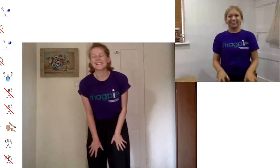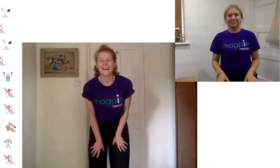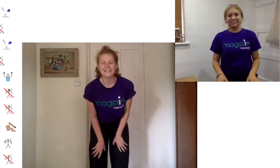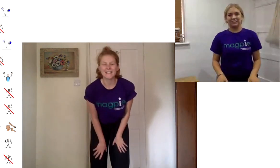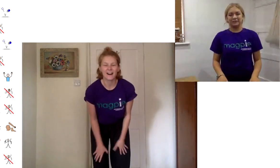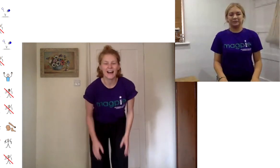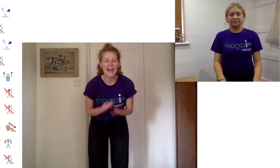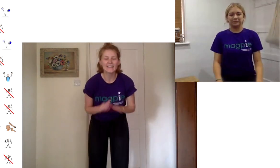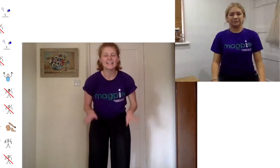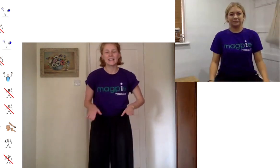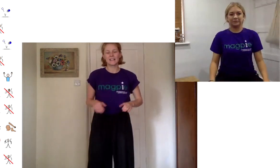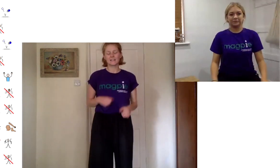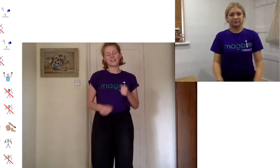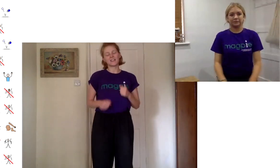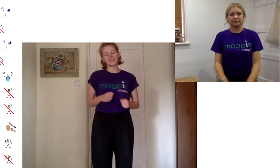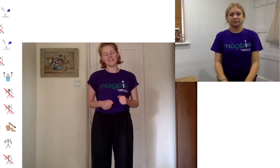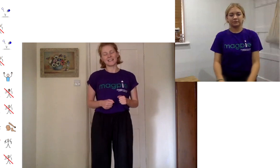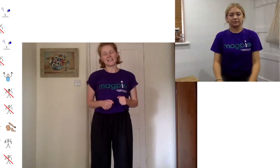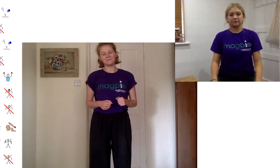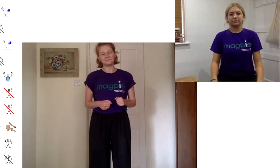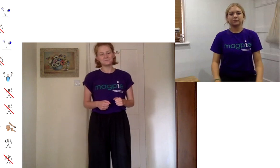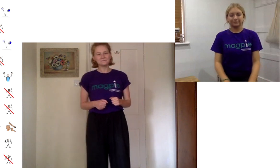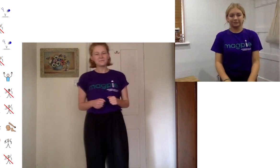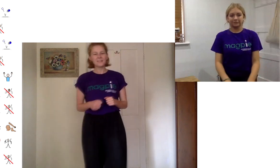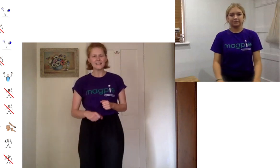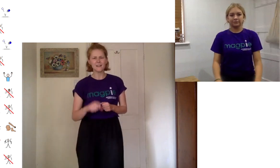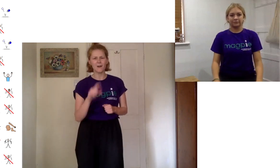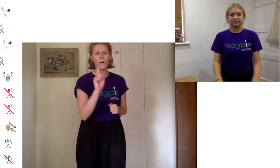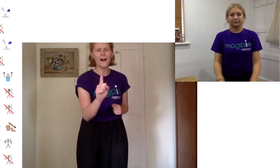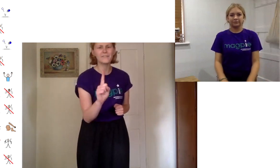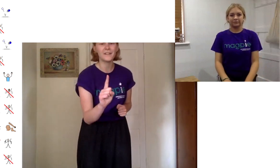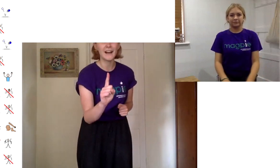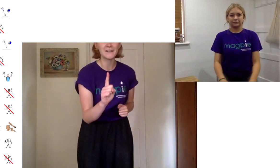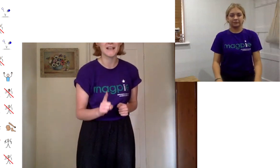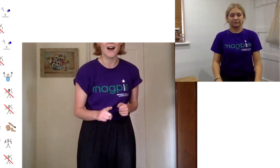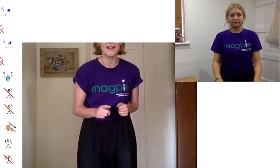so that's going to be our end to finish our dance today let's go one final time